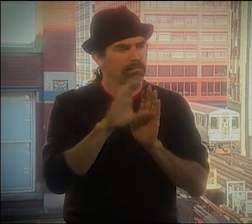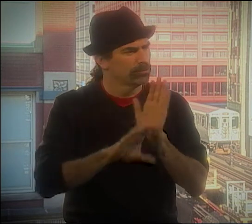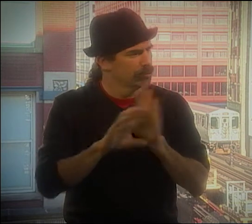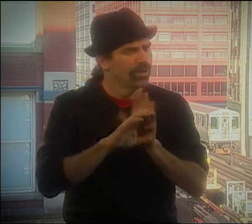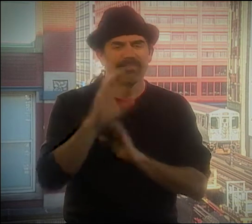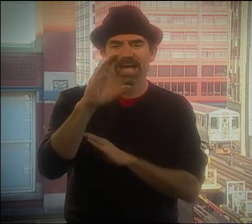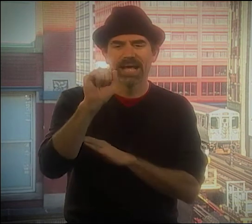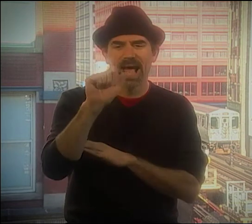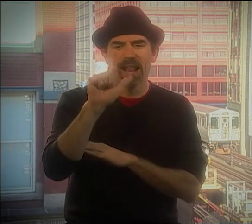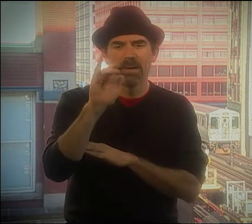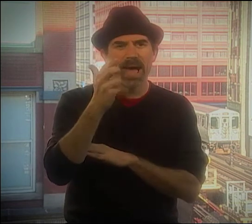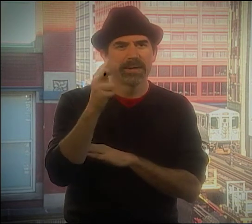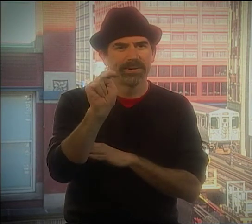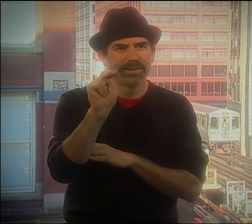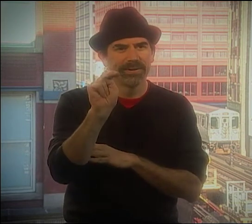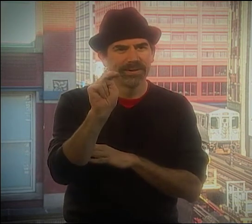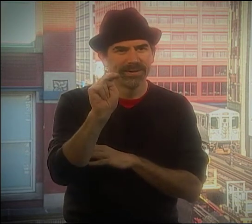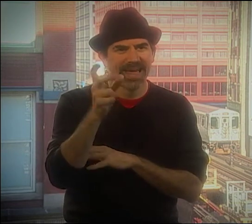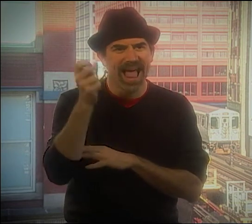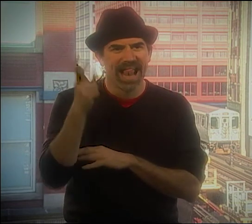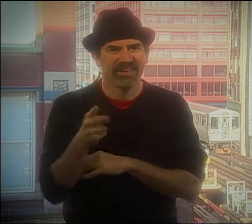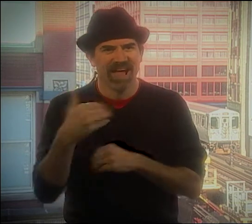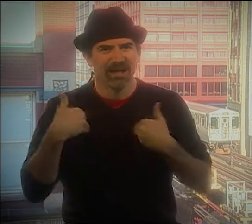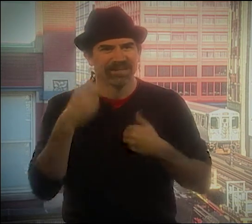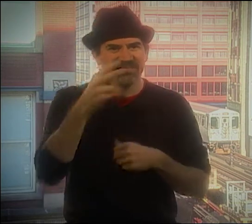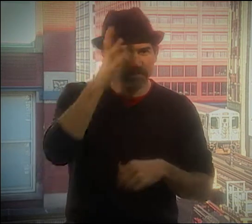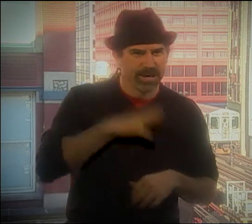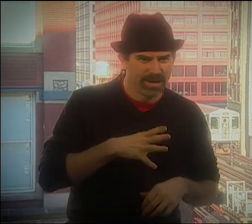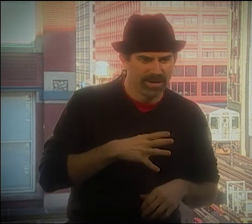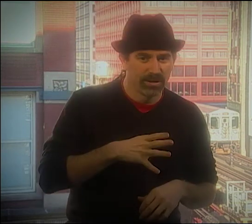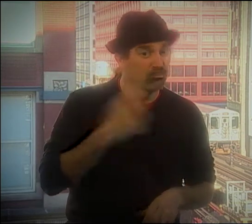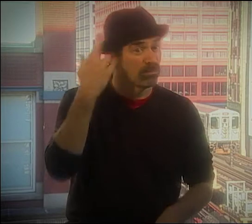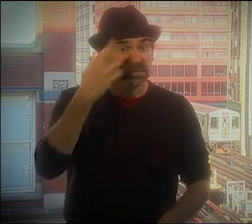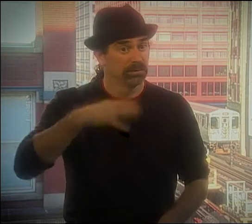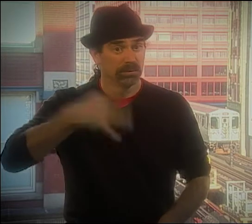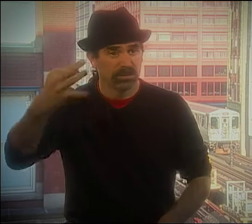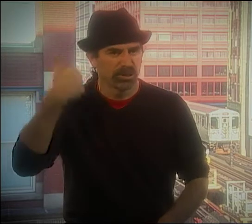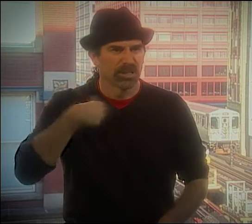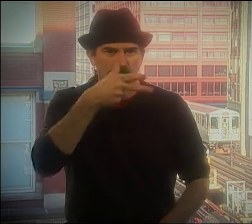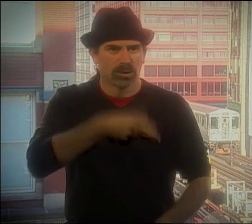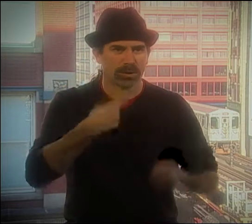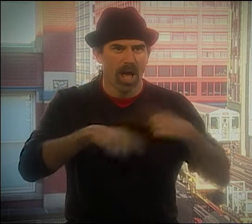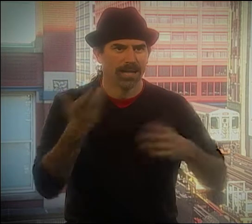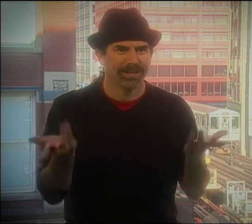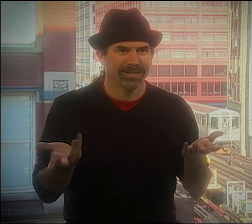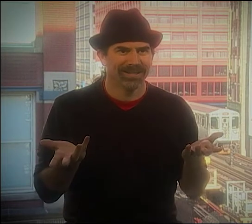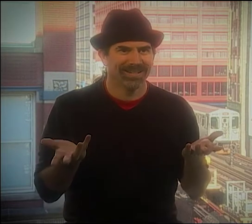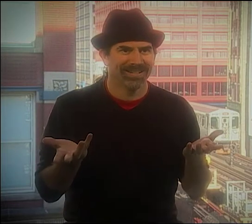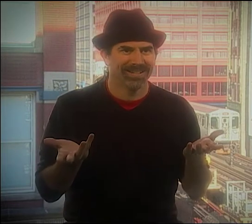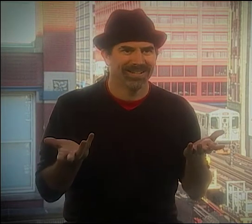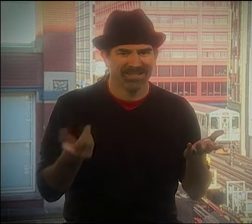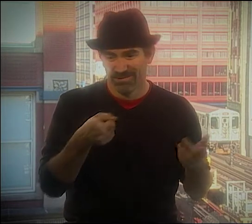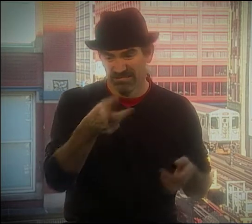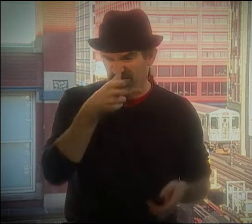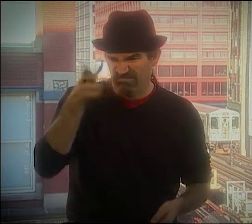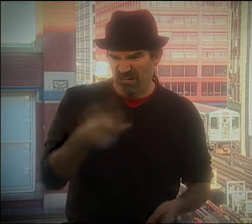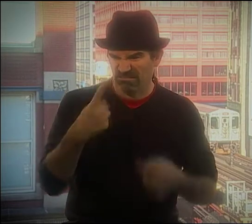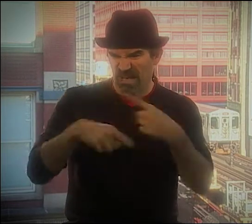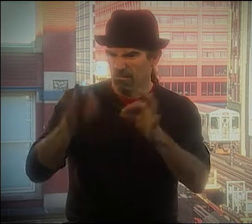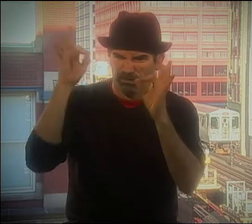AND I PLAYED THE CHARACTER CALIBAN, WHO'S HALF-ANIMAL, HALF-MAN. AND THEY PICKED ME BECAUSE I COULDN'T SIGN.